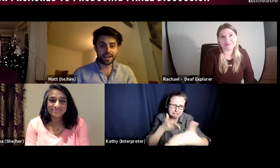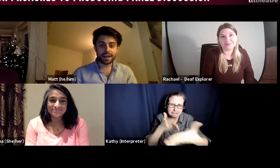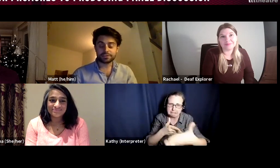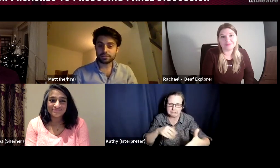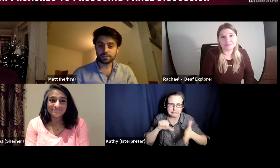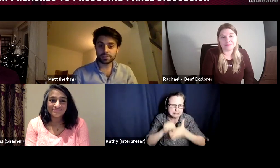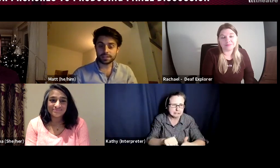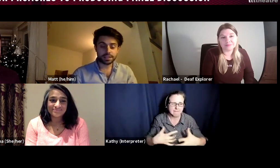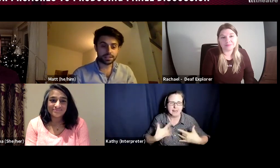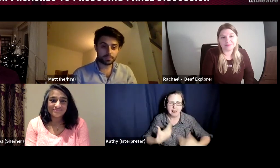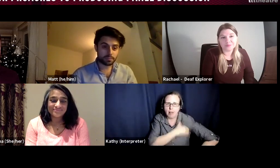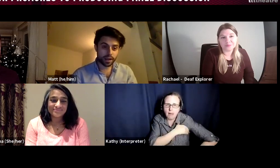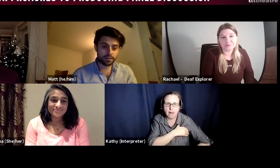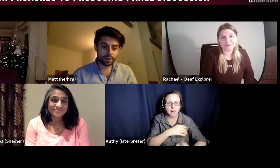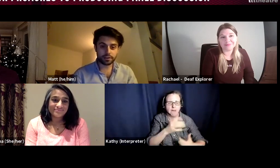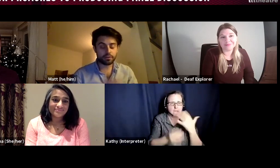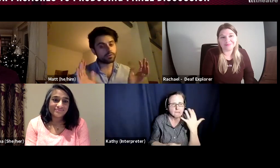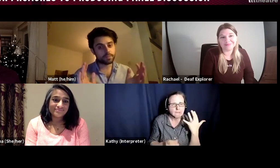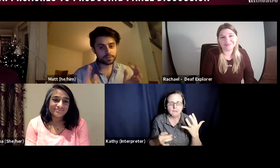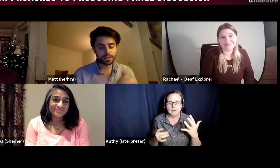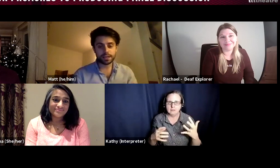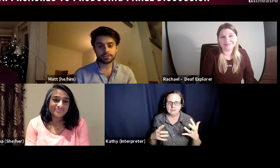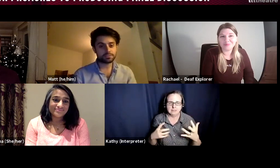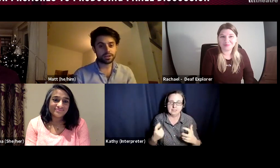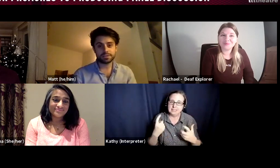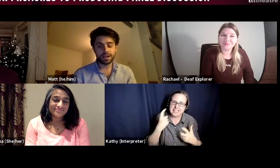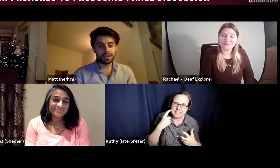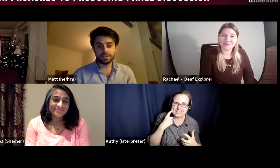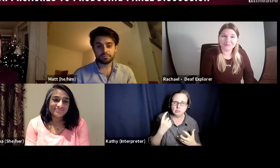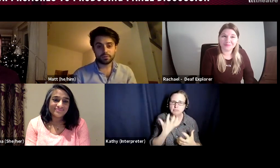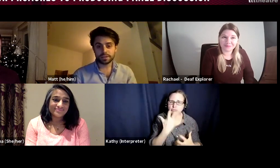and sometimes it is easy to be brave and go oh I made a mistake, and sometimes you want to sit and